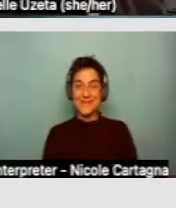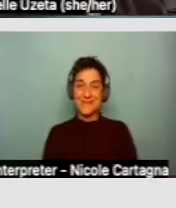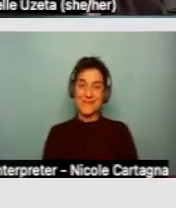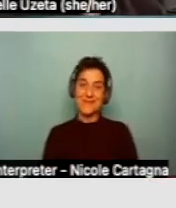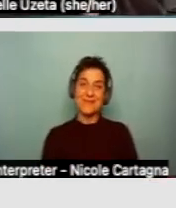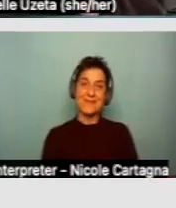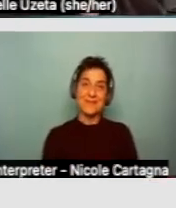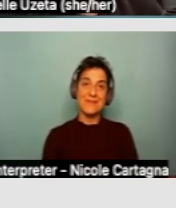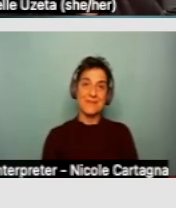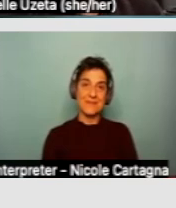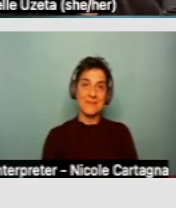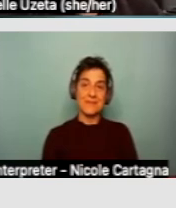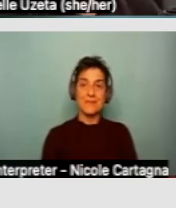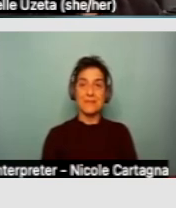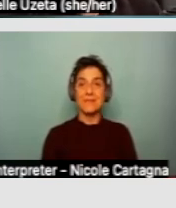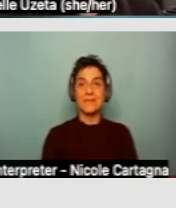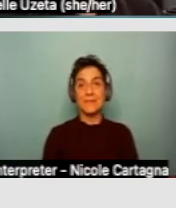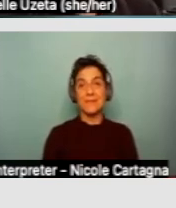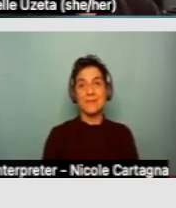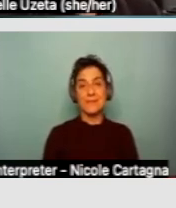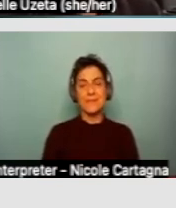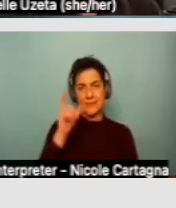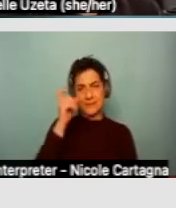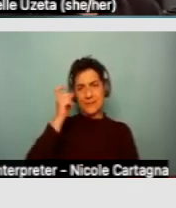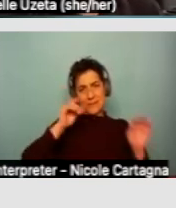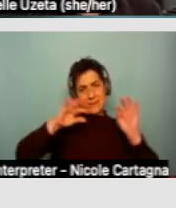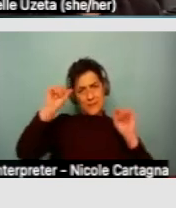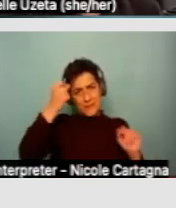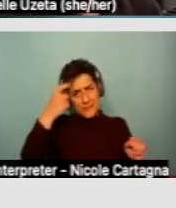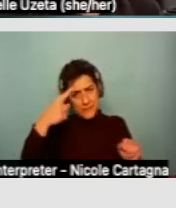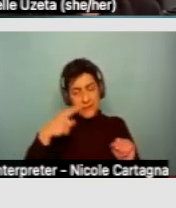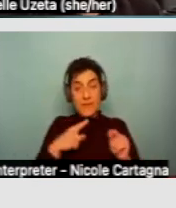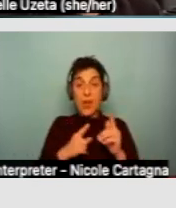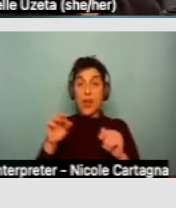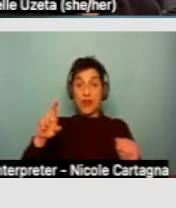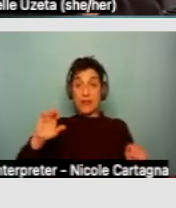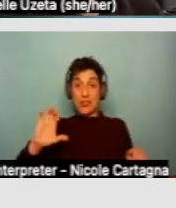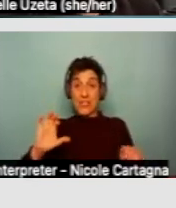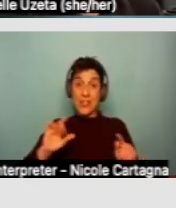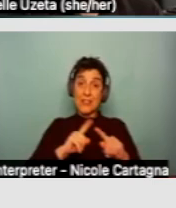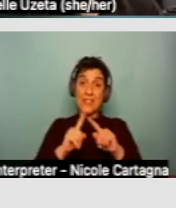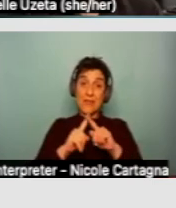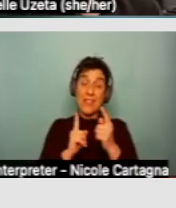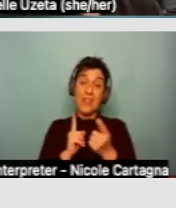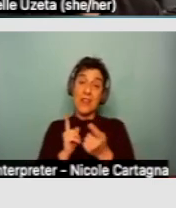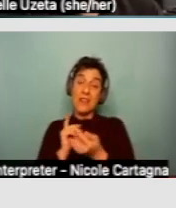It's important to understand how regional center services and supports intersect with fair housing rights.